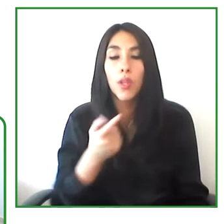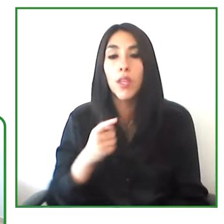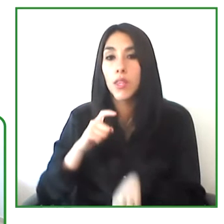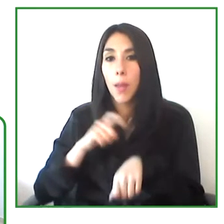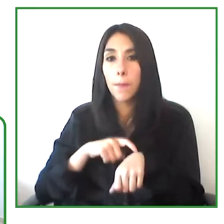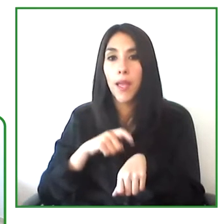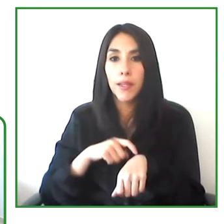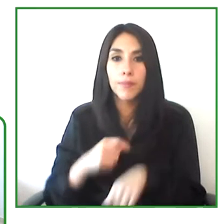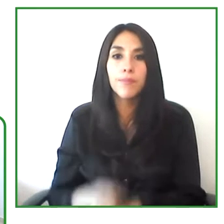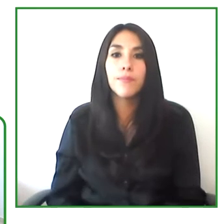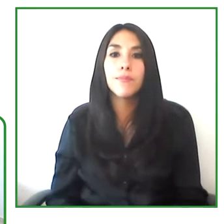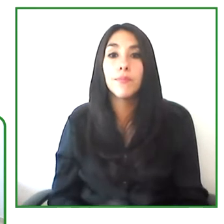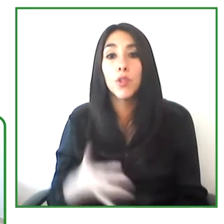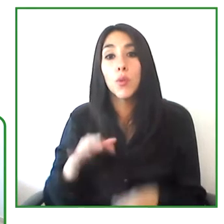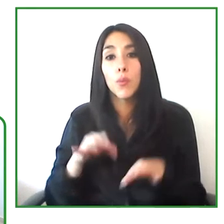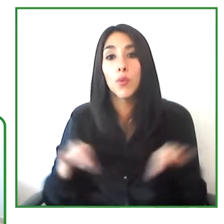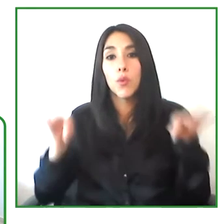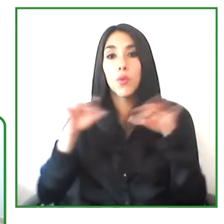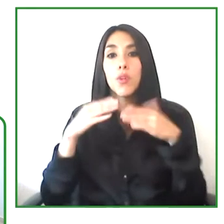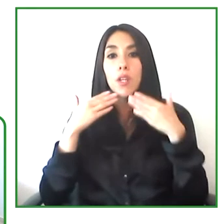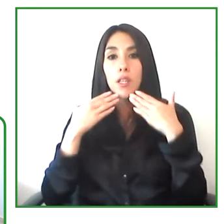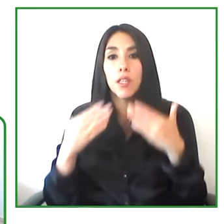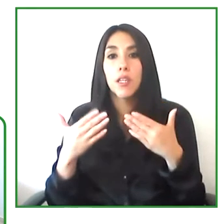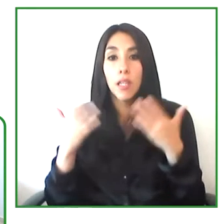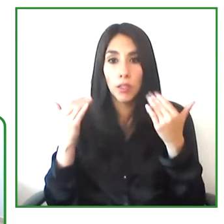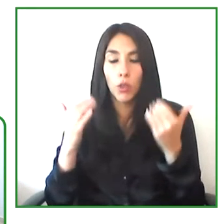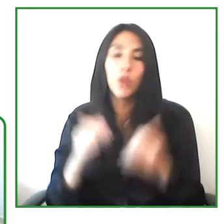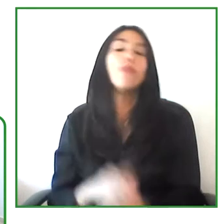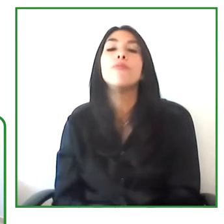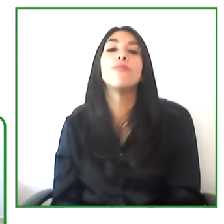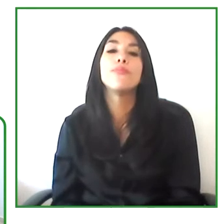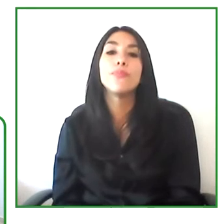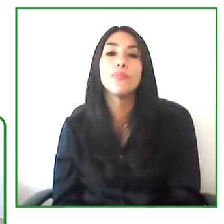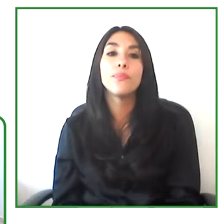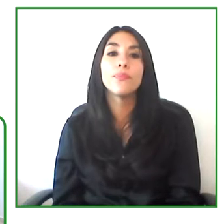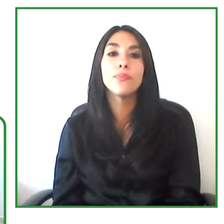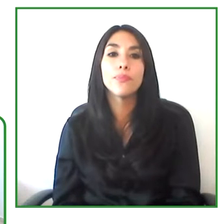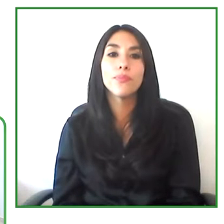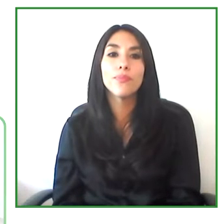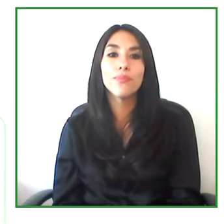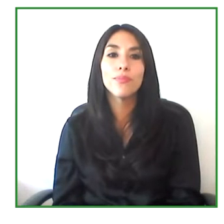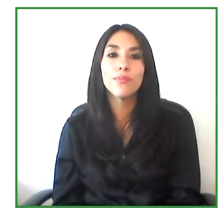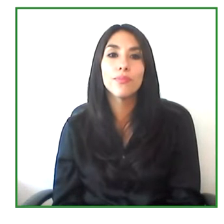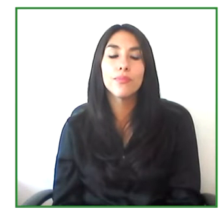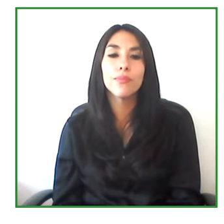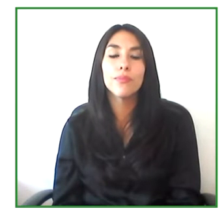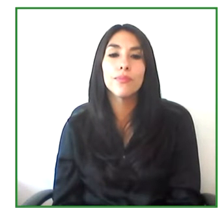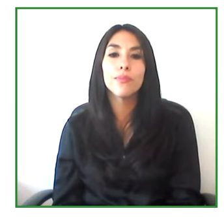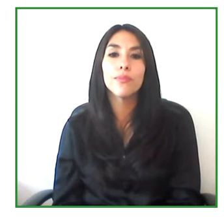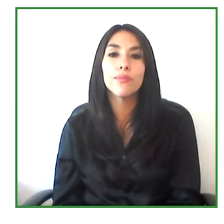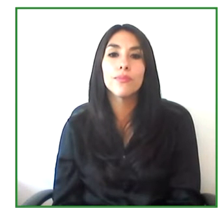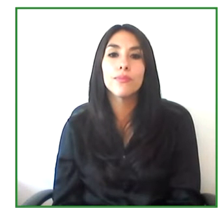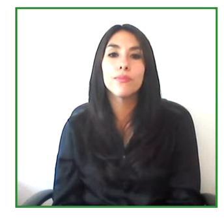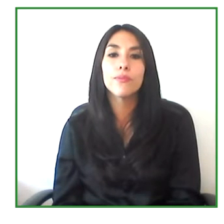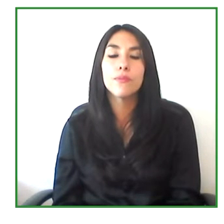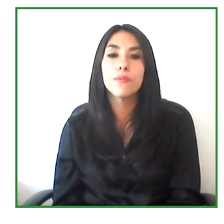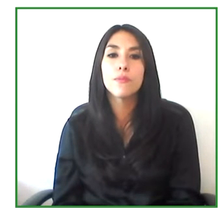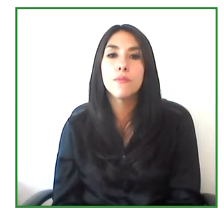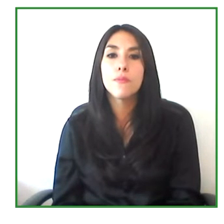That is very important.